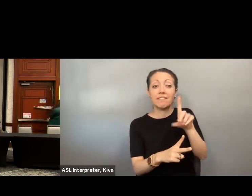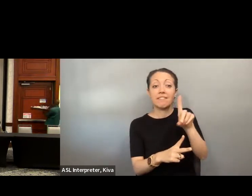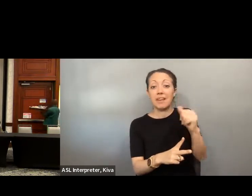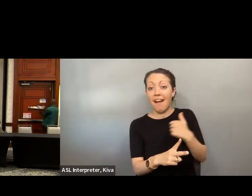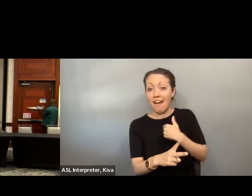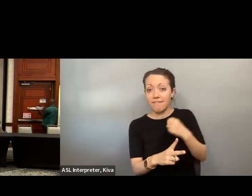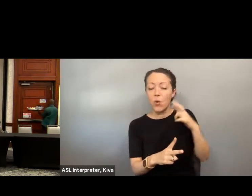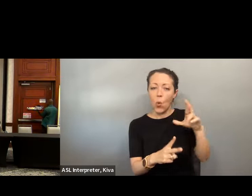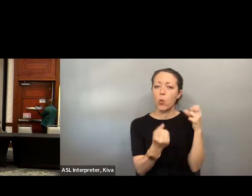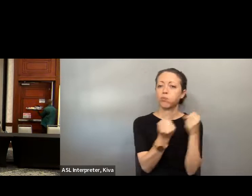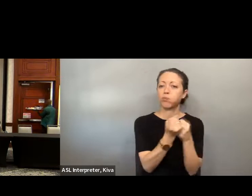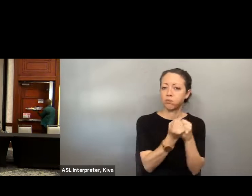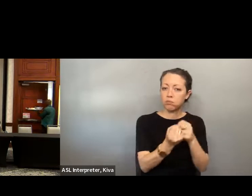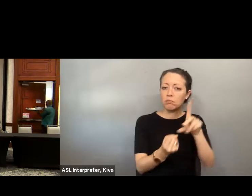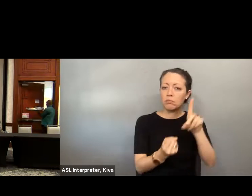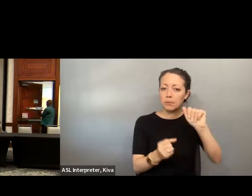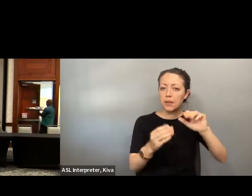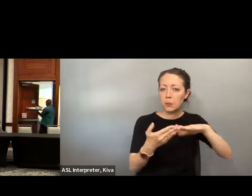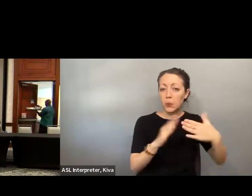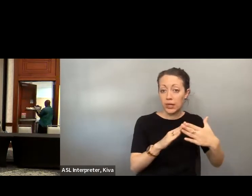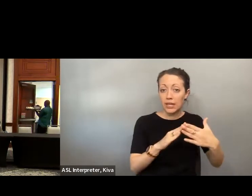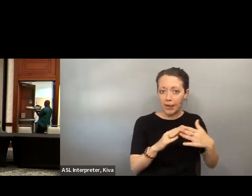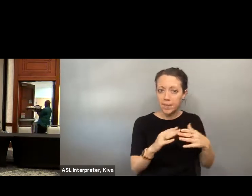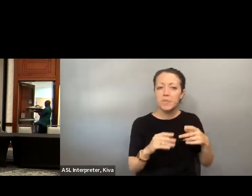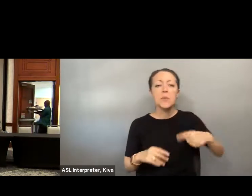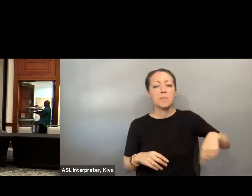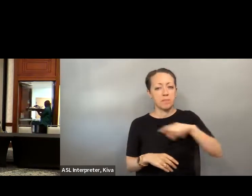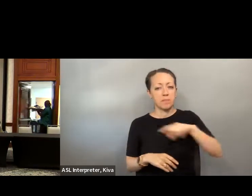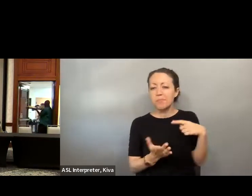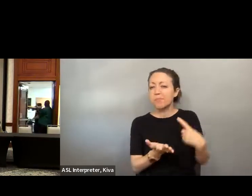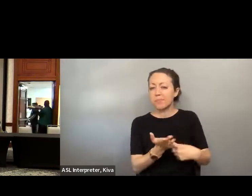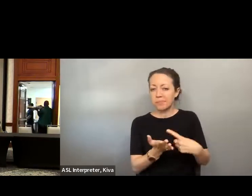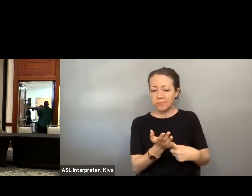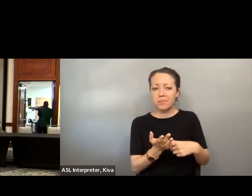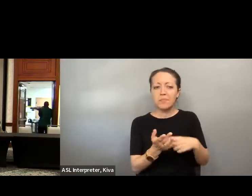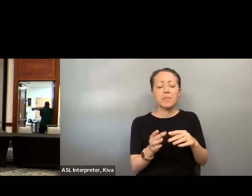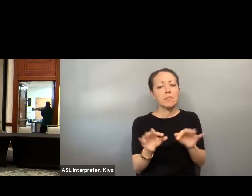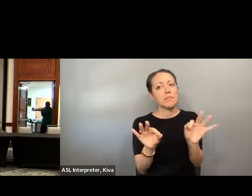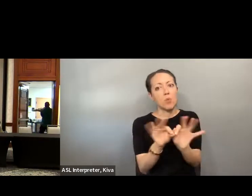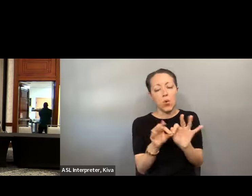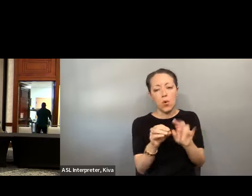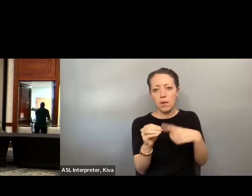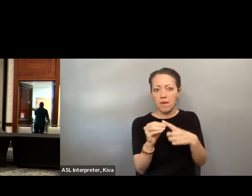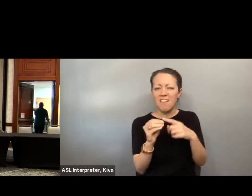well as those who have run for office or whether or not are increasing the visibility of candidates with